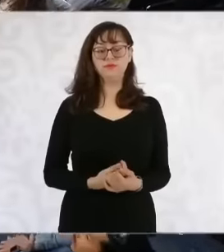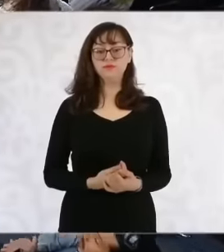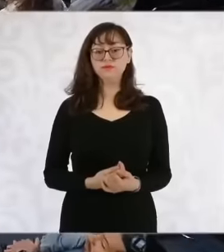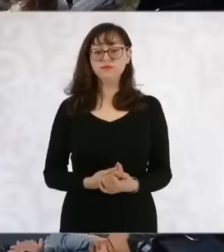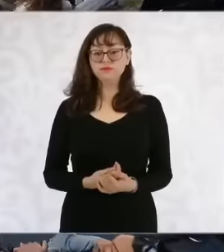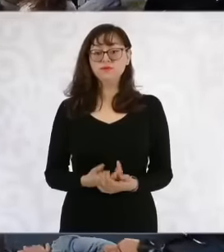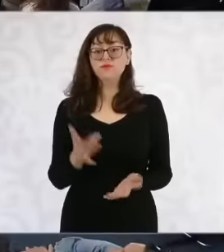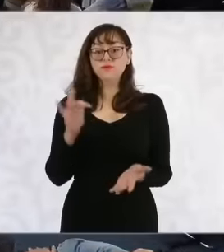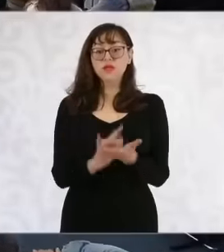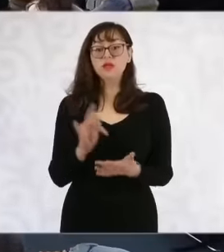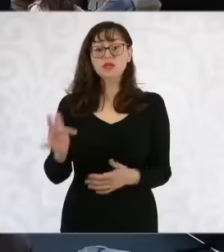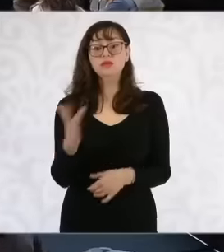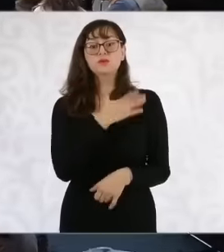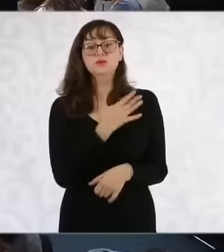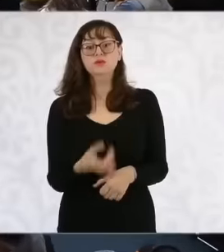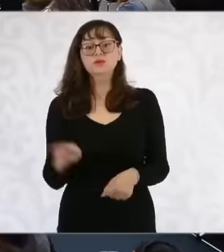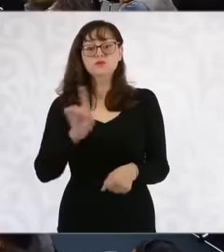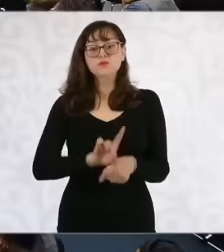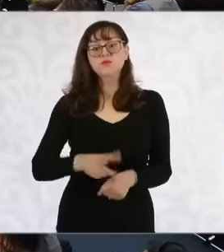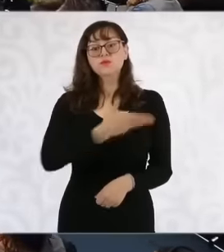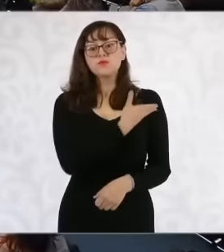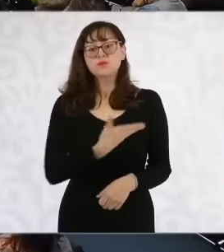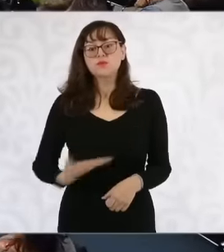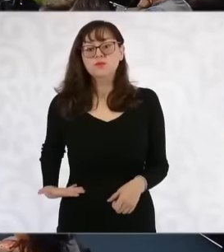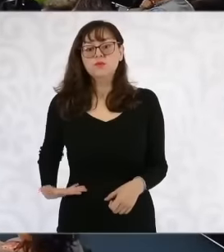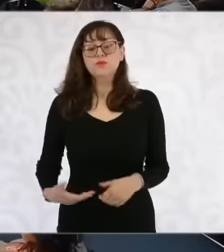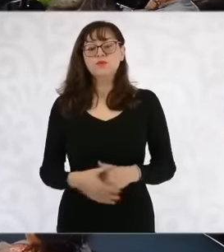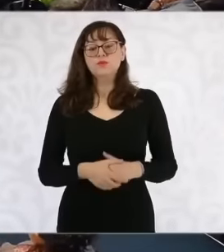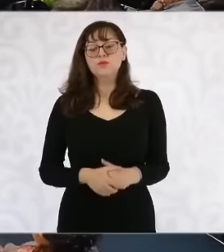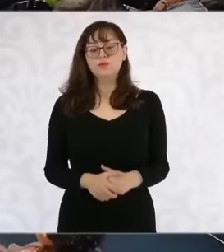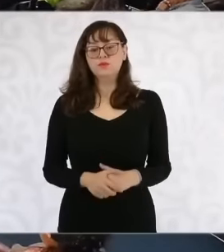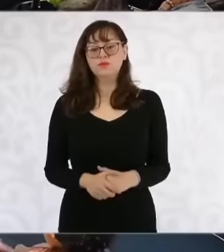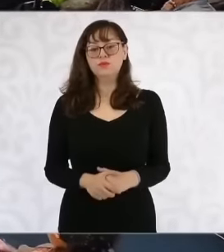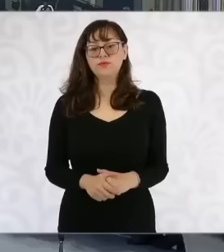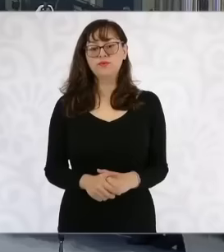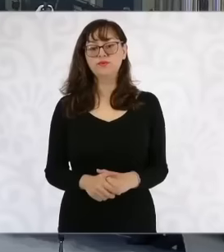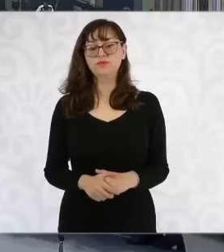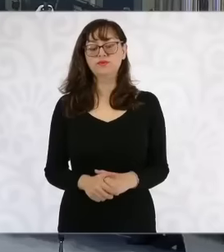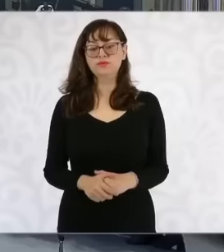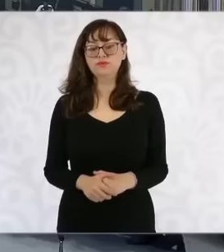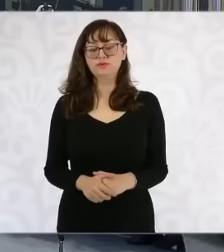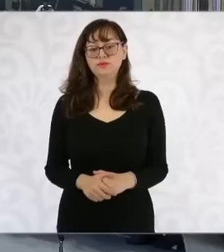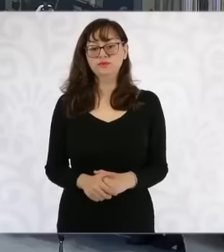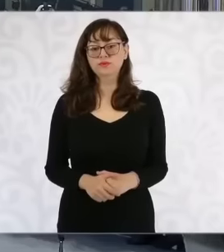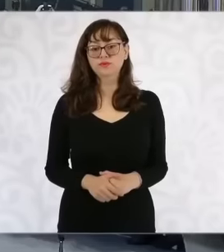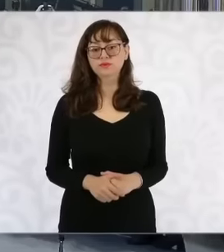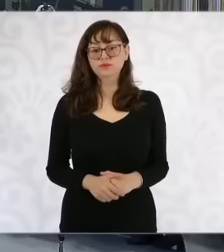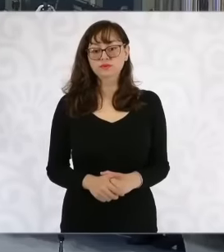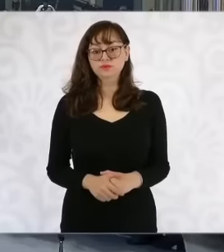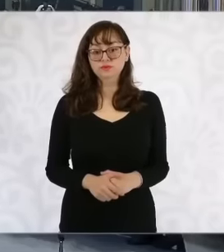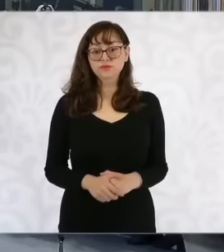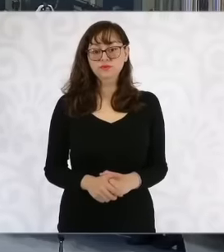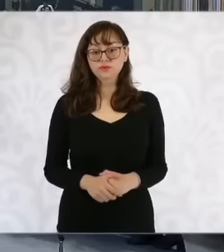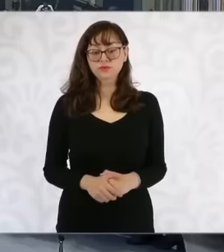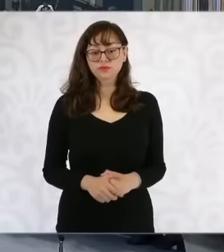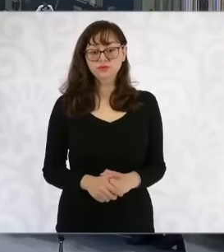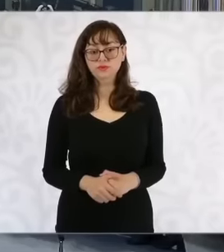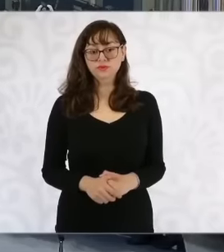president, first ask him why it is exactly one month of his